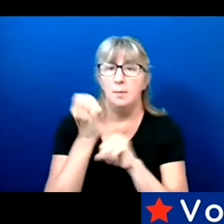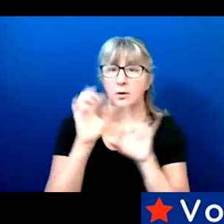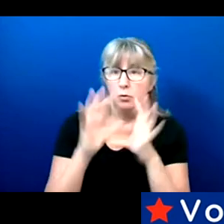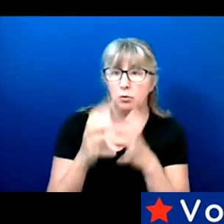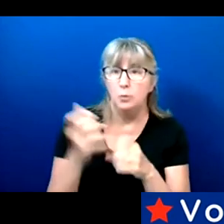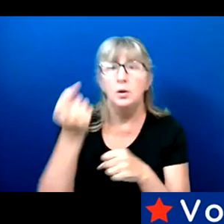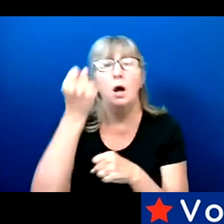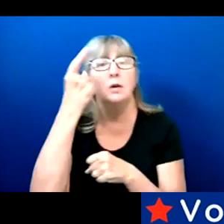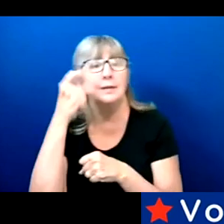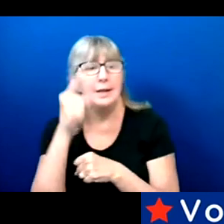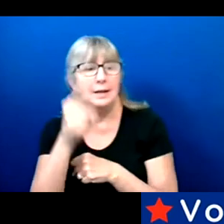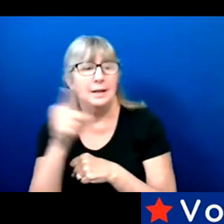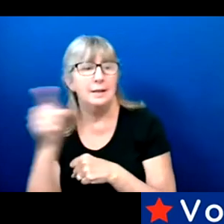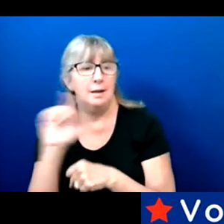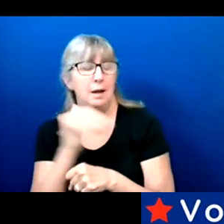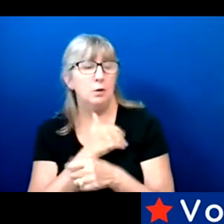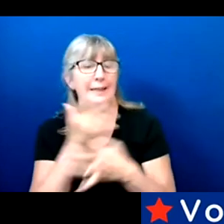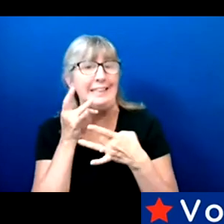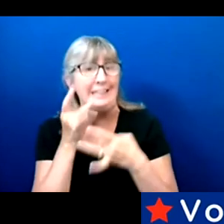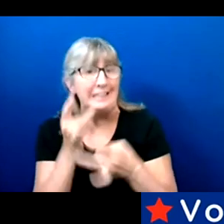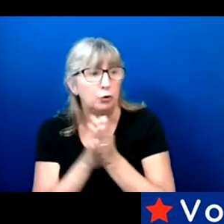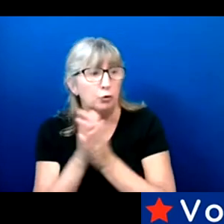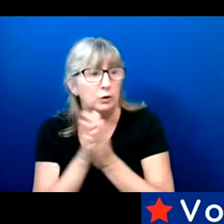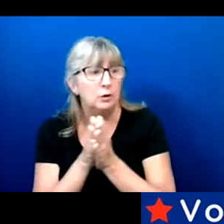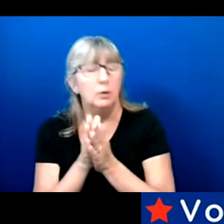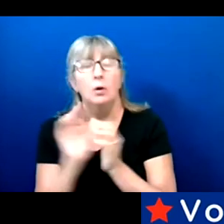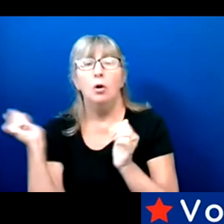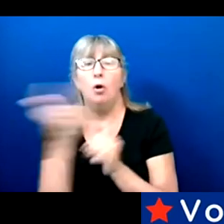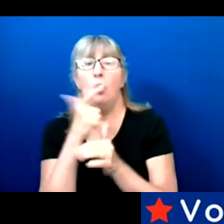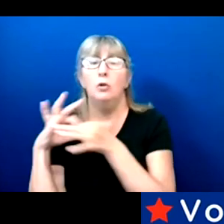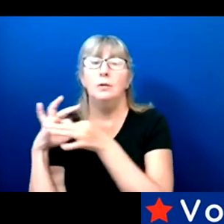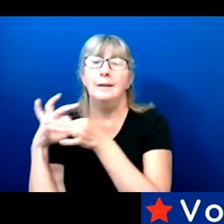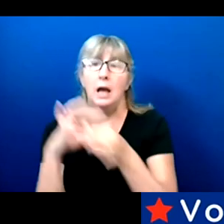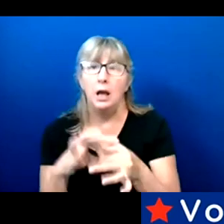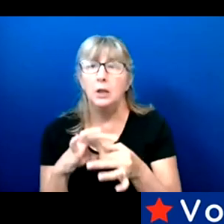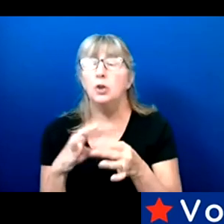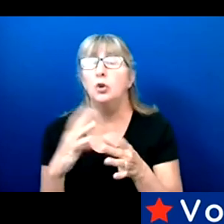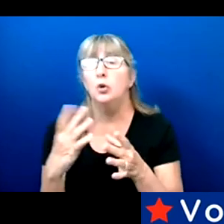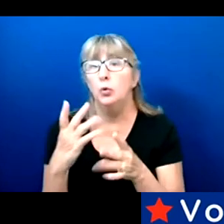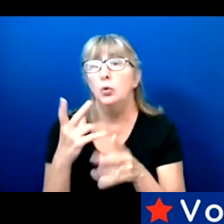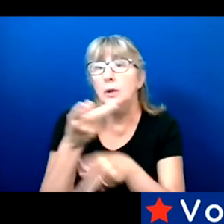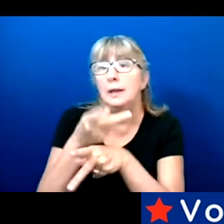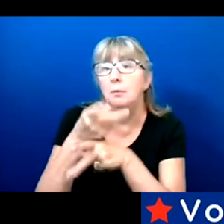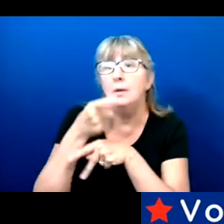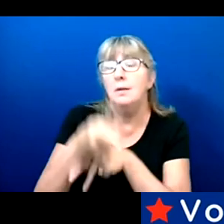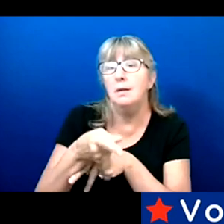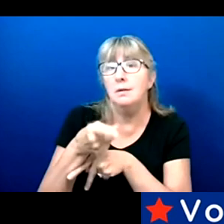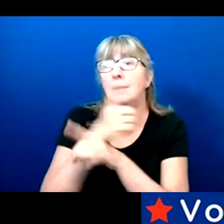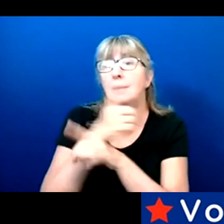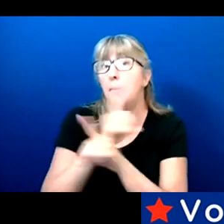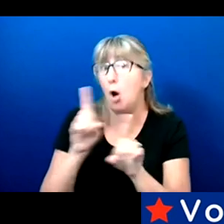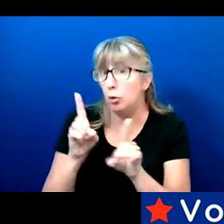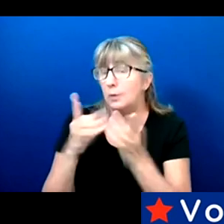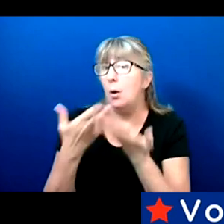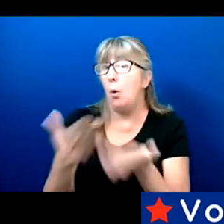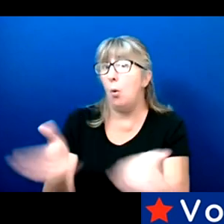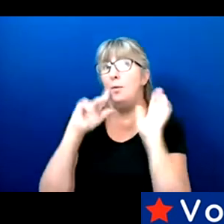Understanding that our interest are all tied to keeping this democracy open for all.